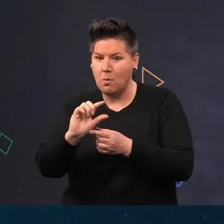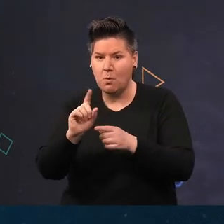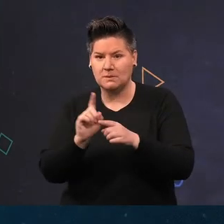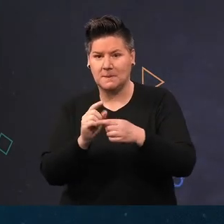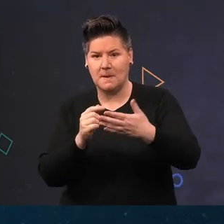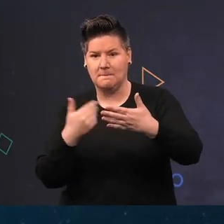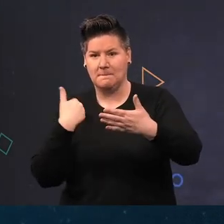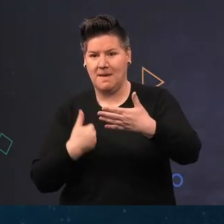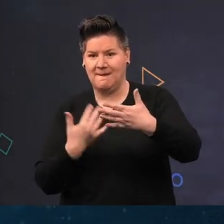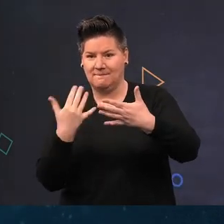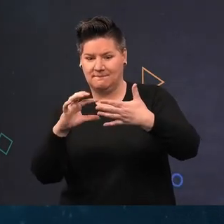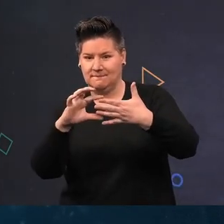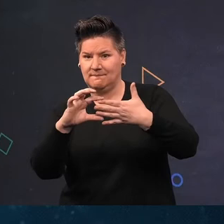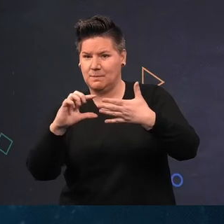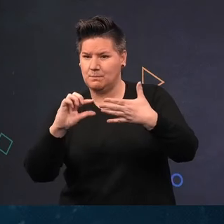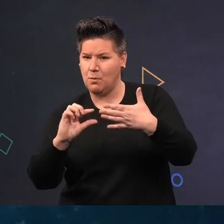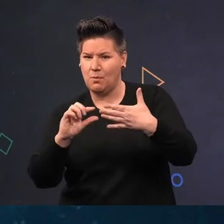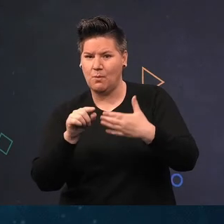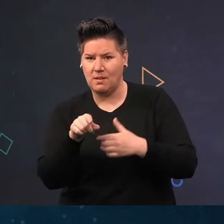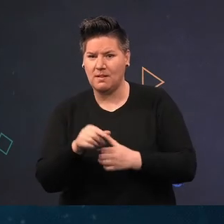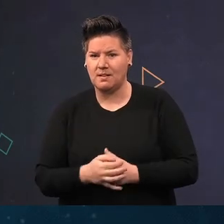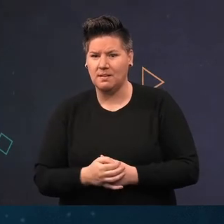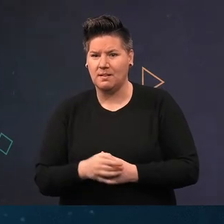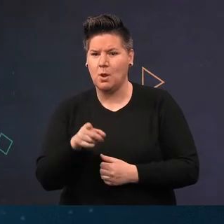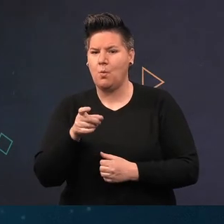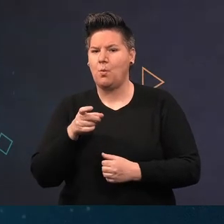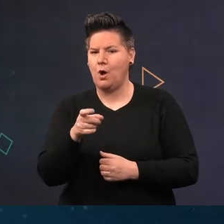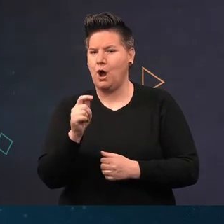so there's some scale. You will also see some worm tentacles disappearing under my fingers